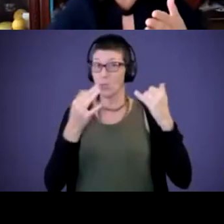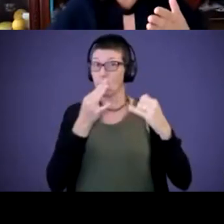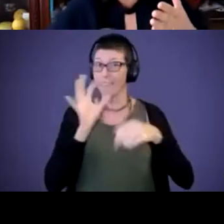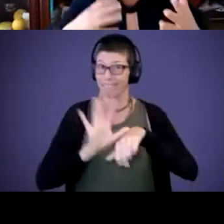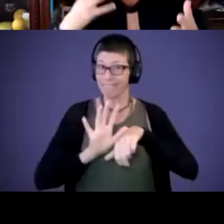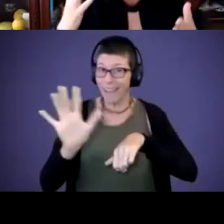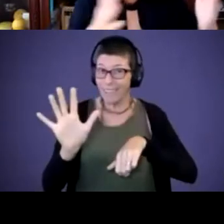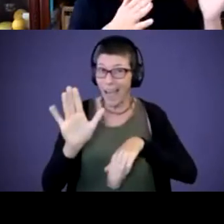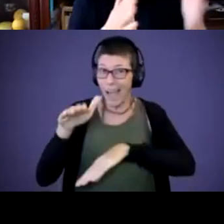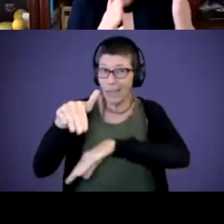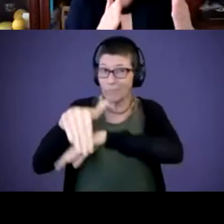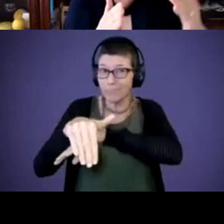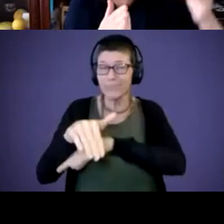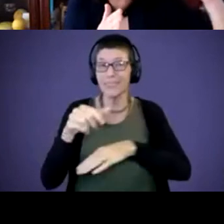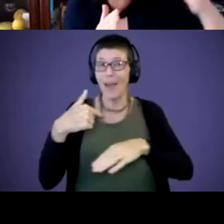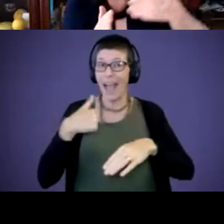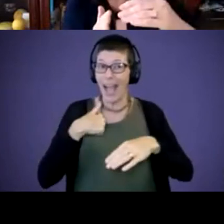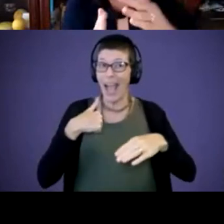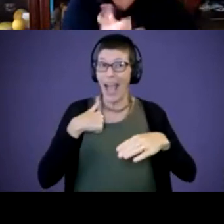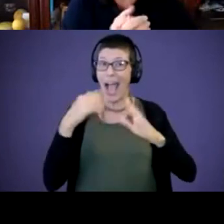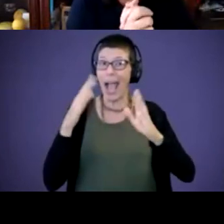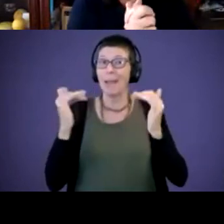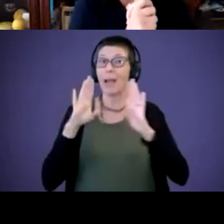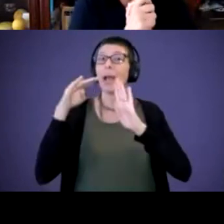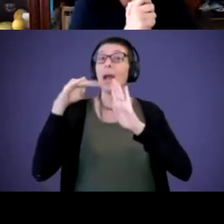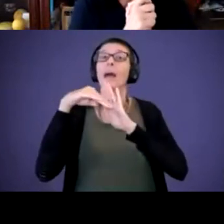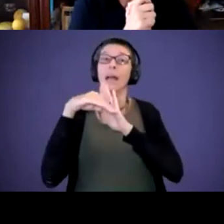so, I'm on my, I'm on the downside, so. Jerry: